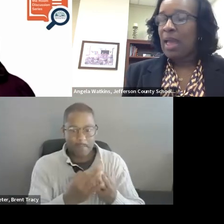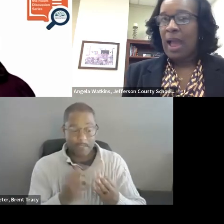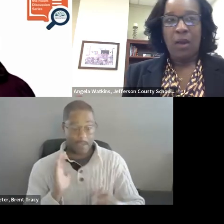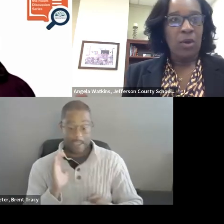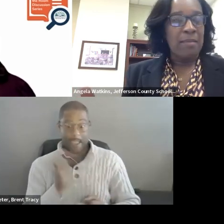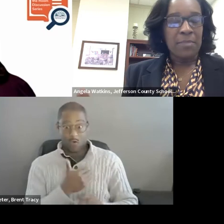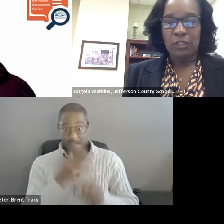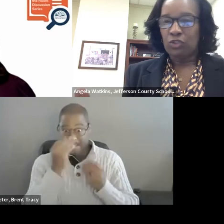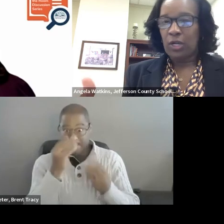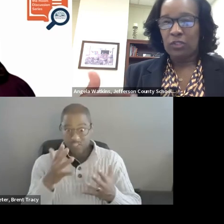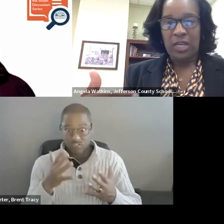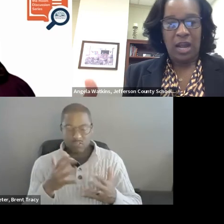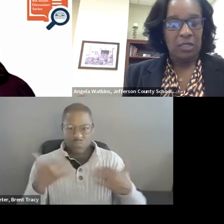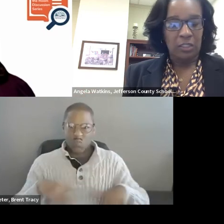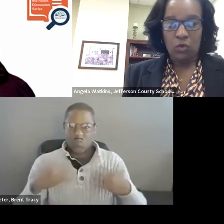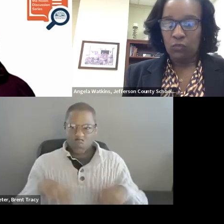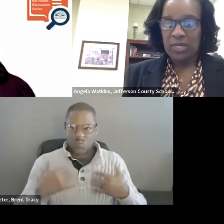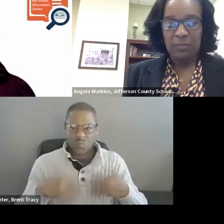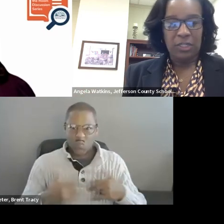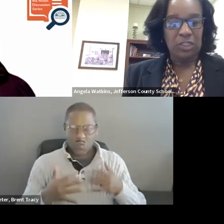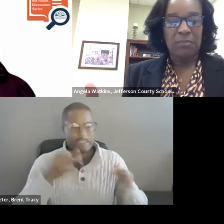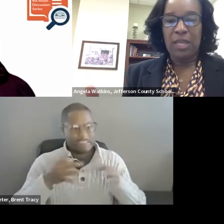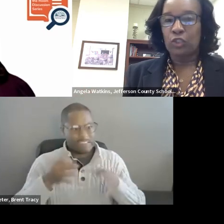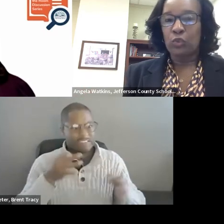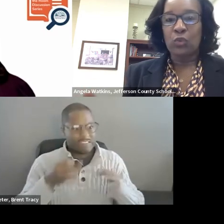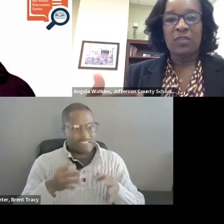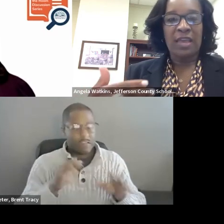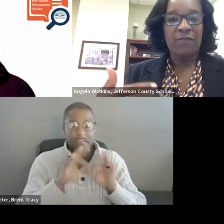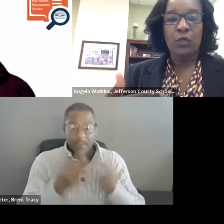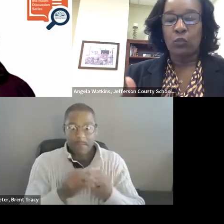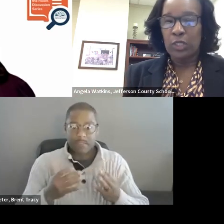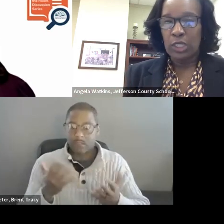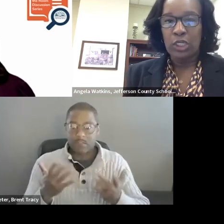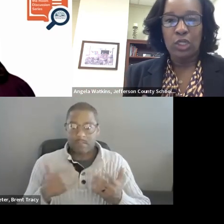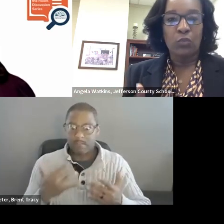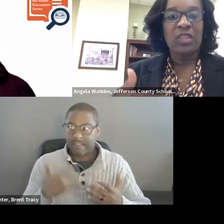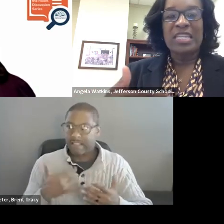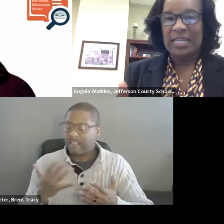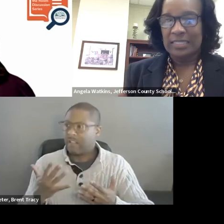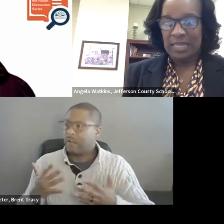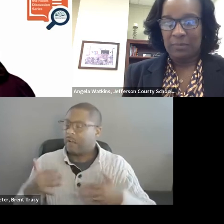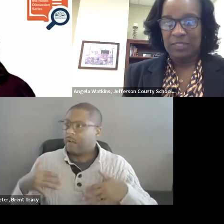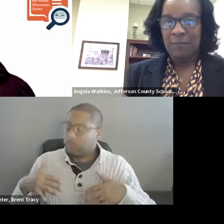our Administrators and local Reading Specialist make sure they feel really good with next steps.